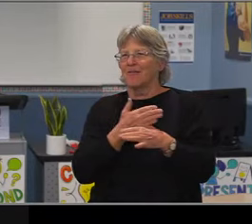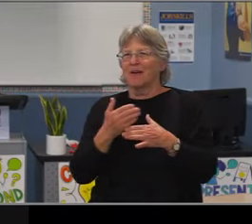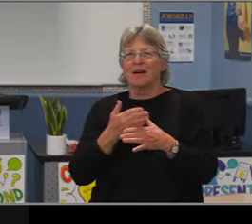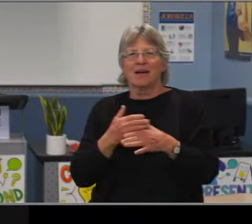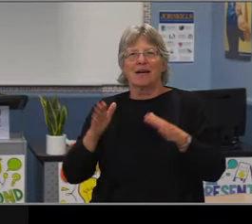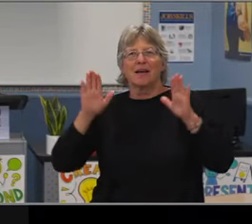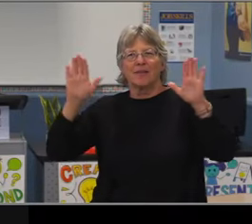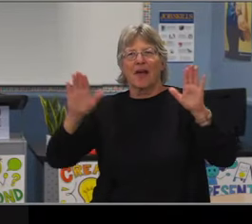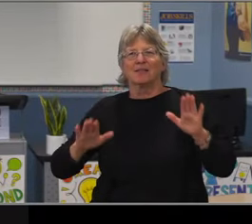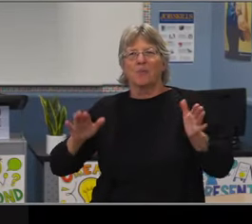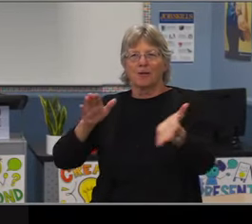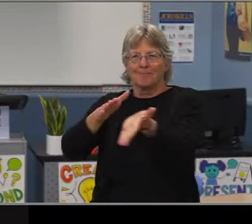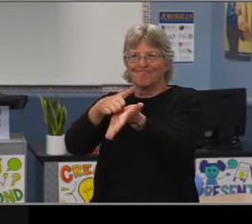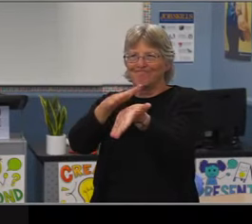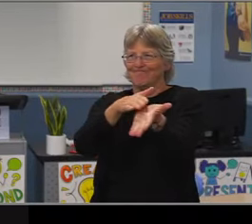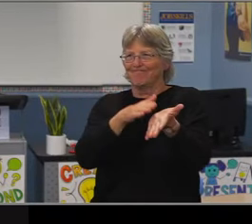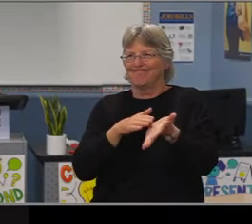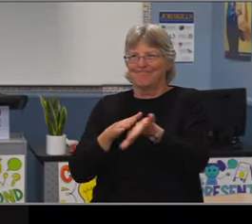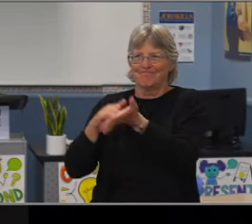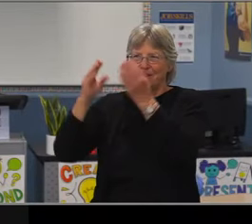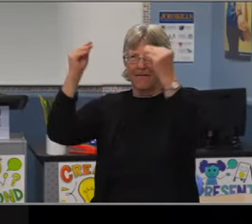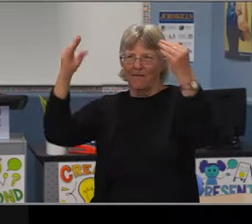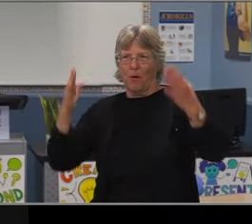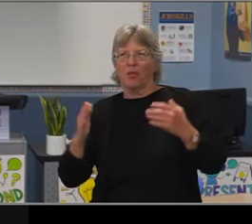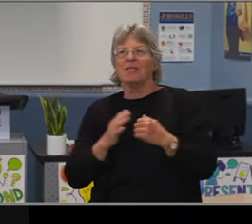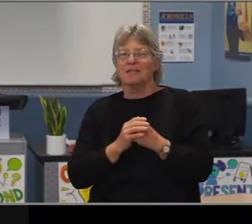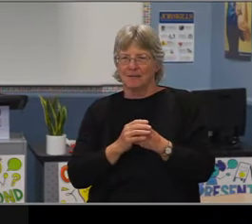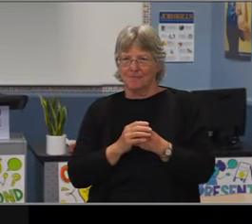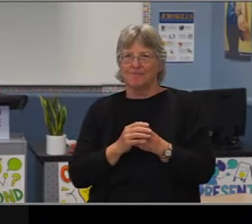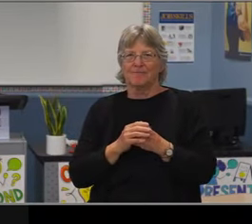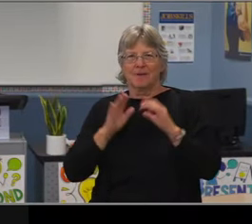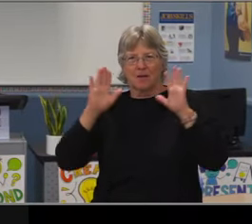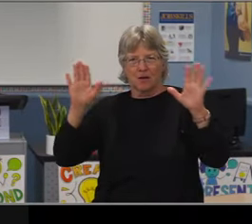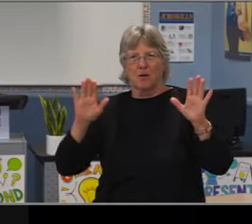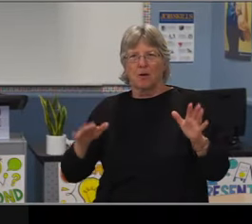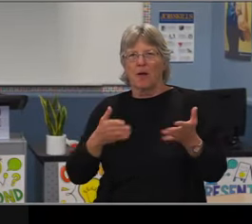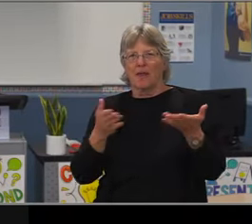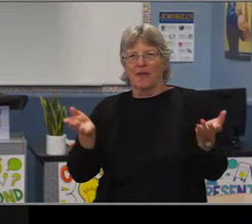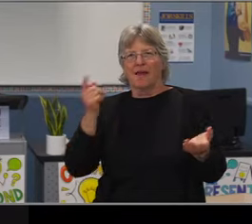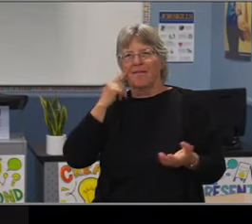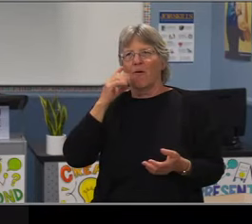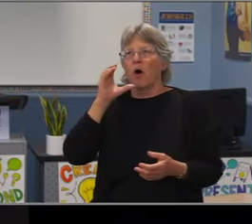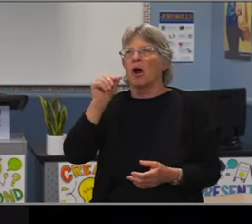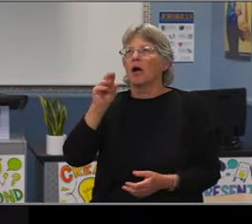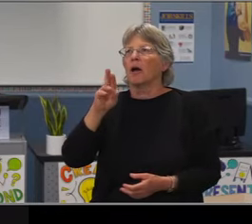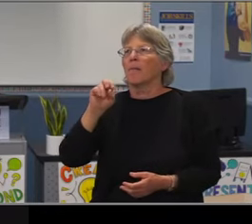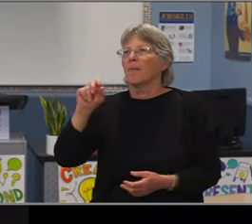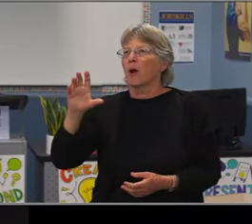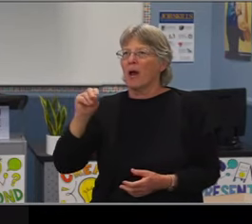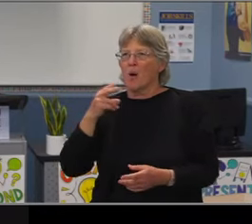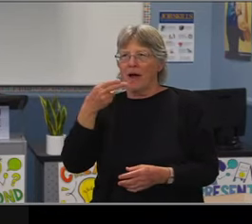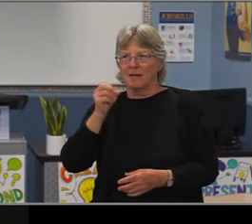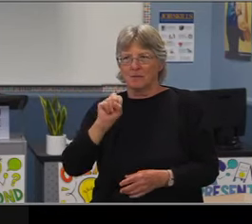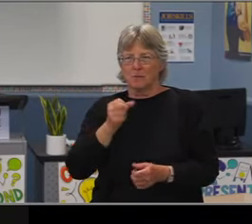I'm excited to get back into the data with you, like I was able to do in August. And I think this is a perfect venue. It's a nice short little chunk of data.